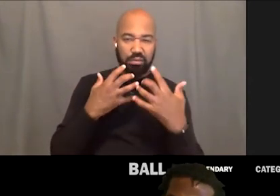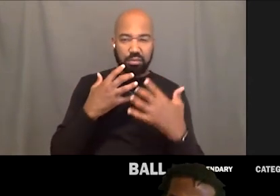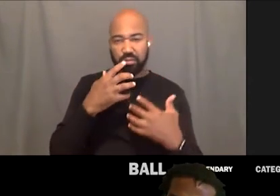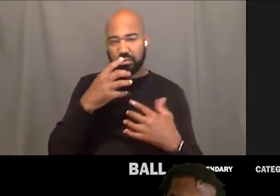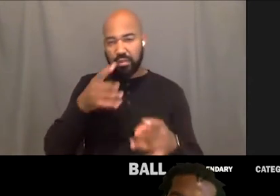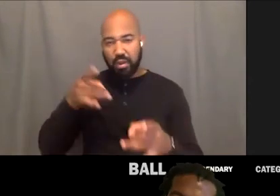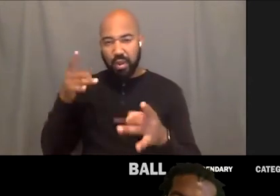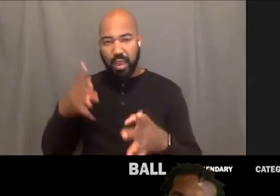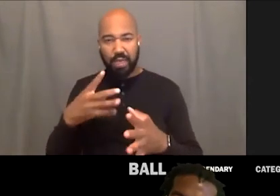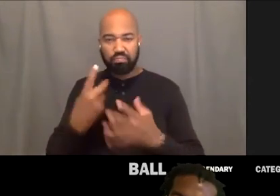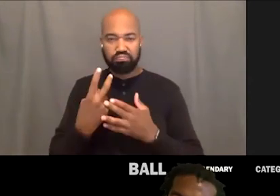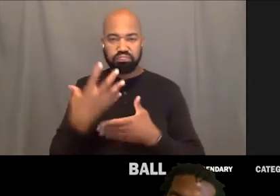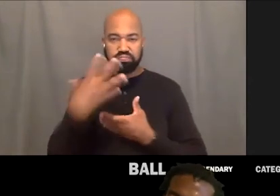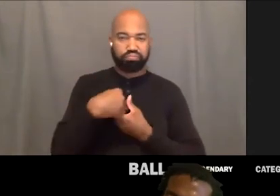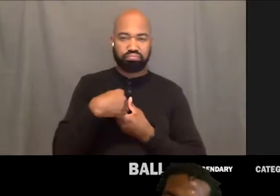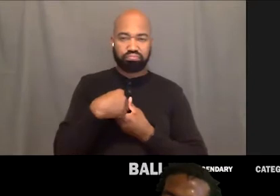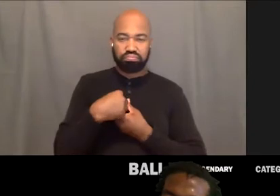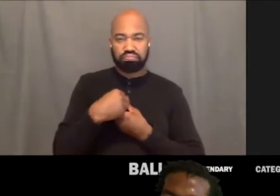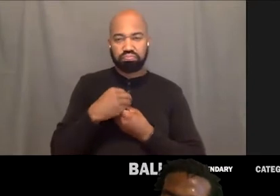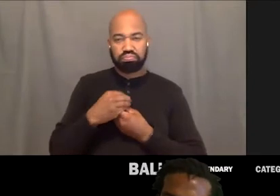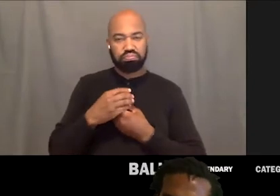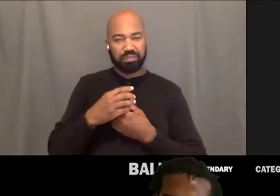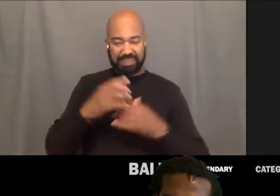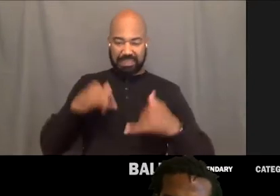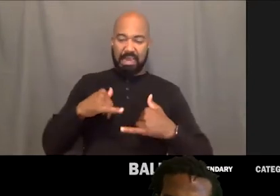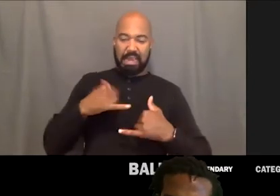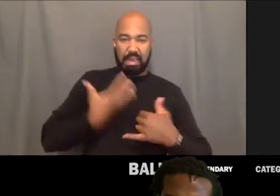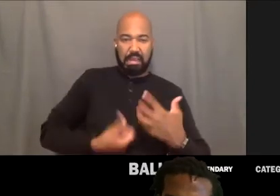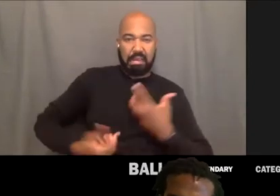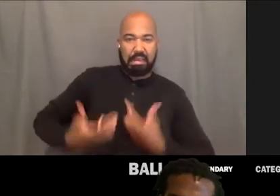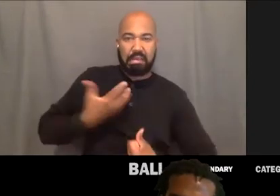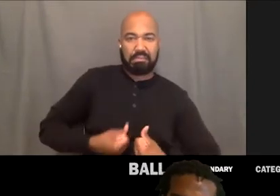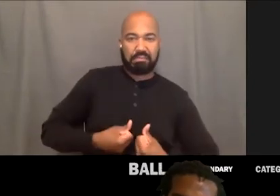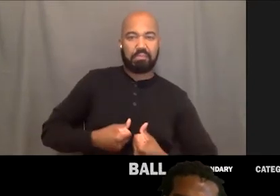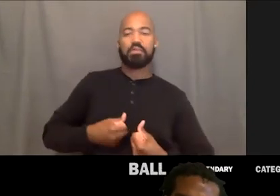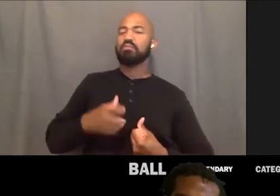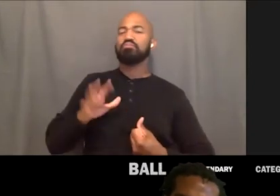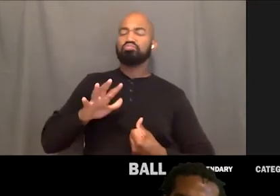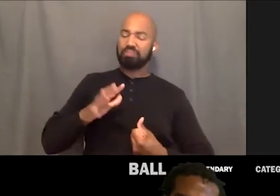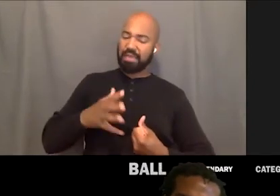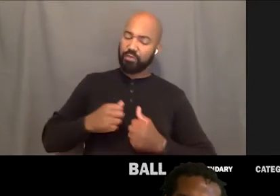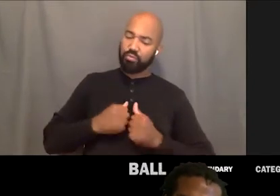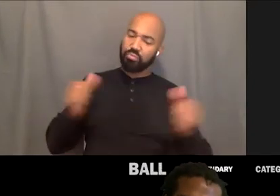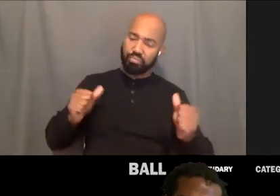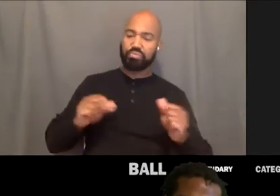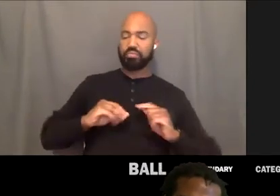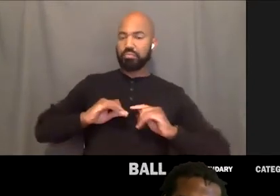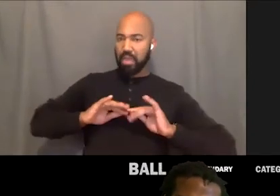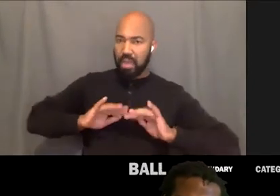You don't wanna do that. So I, I, I have to find joy some place. Something I can find joy in my everyday